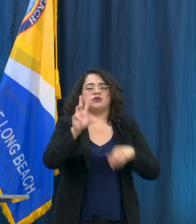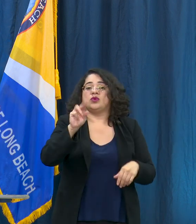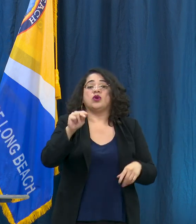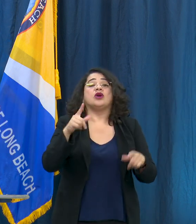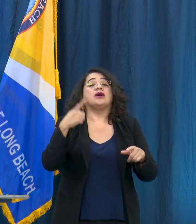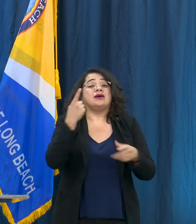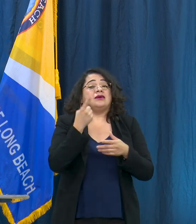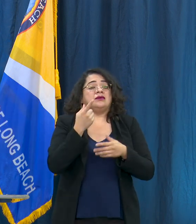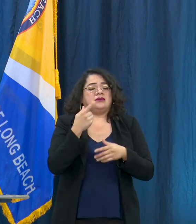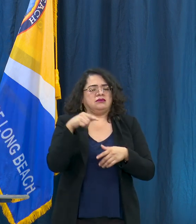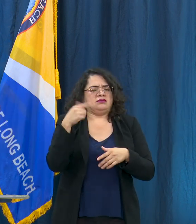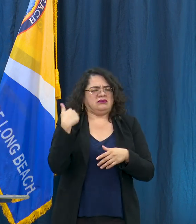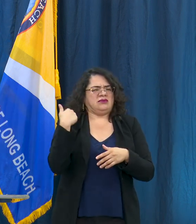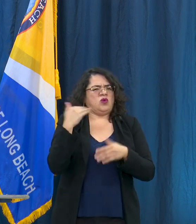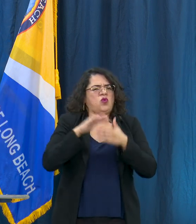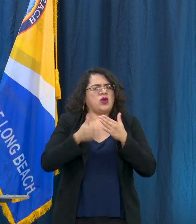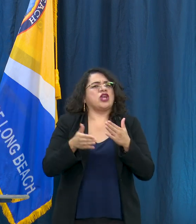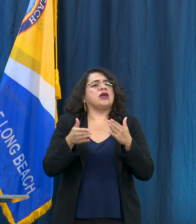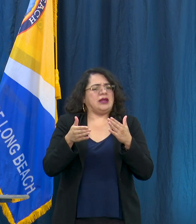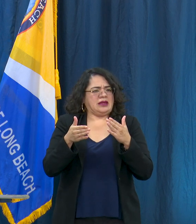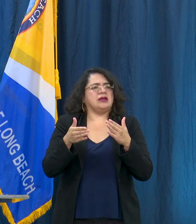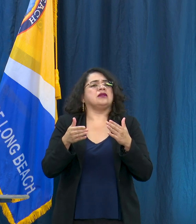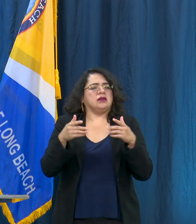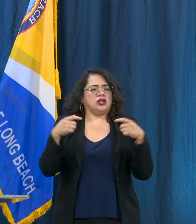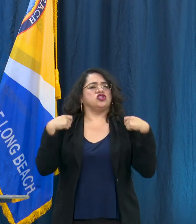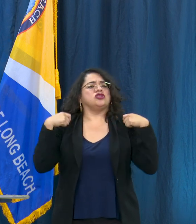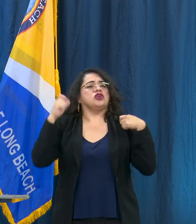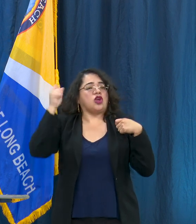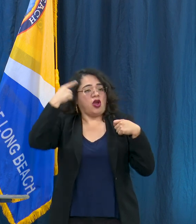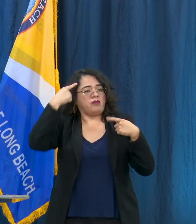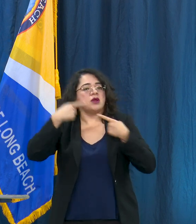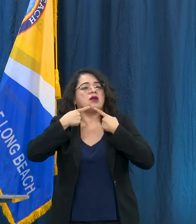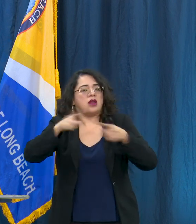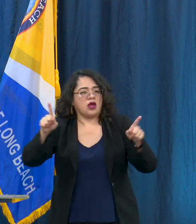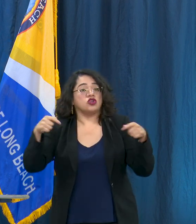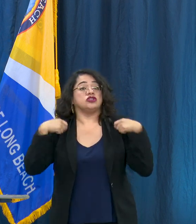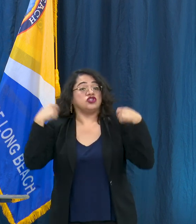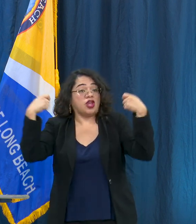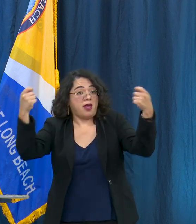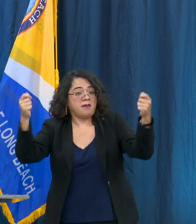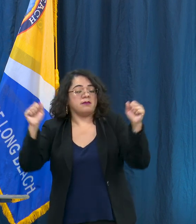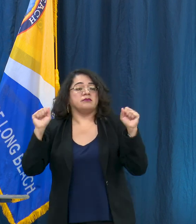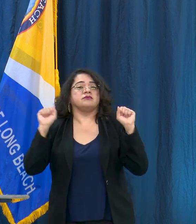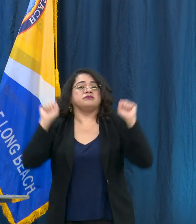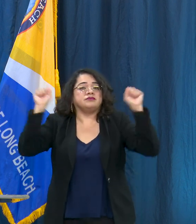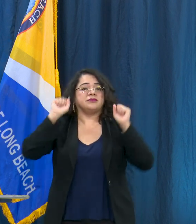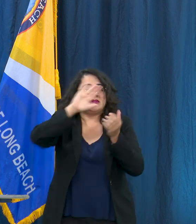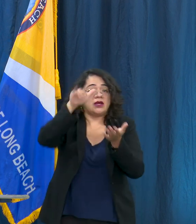facilities and museums and hotels and bars could reopen statewide. We all heard